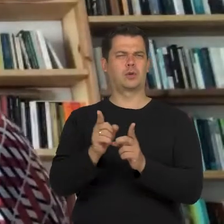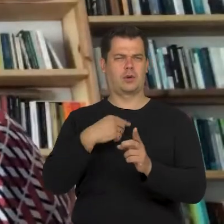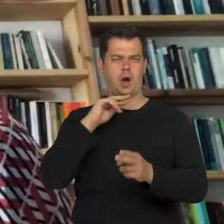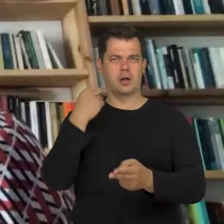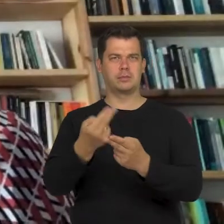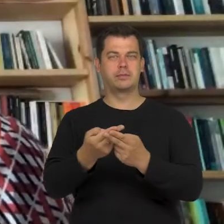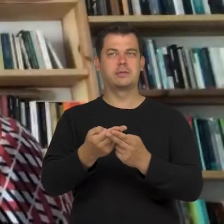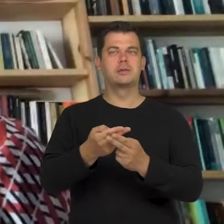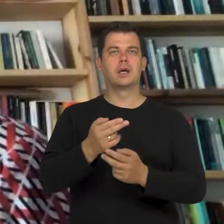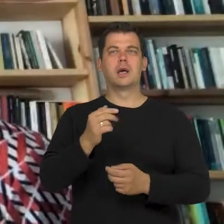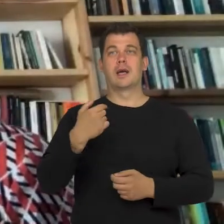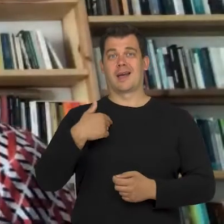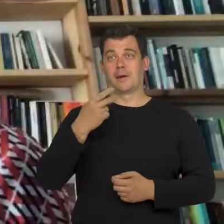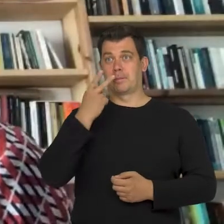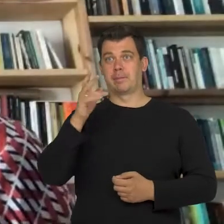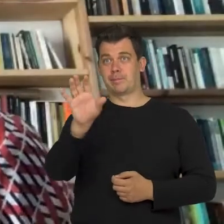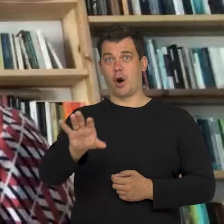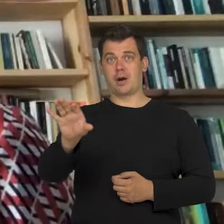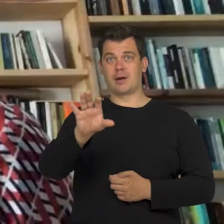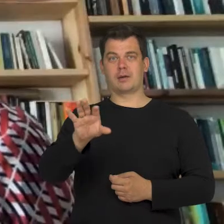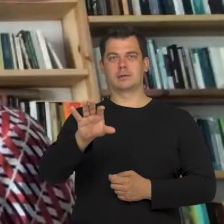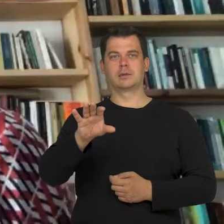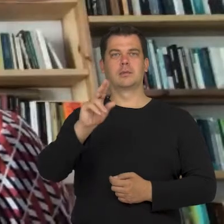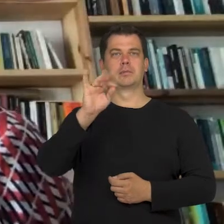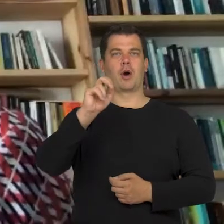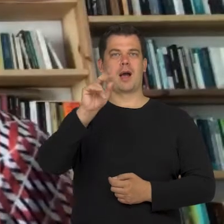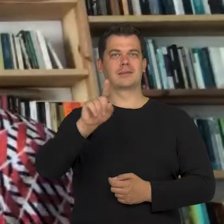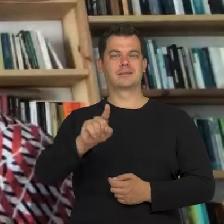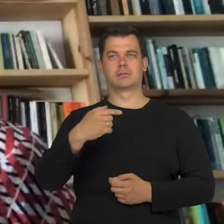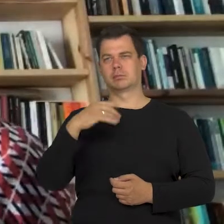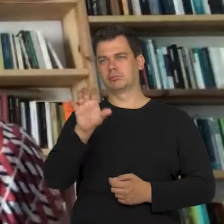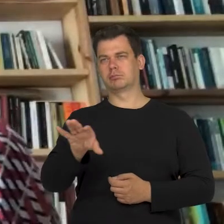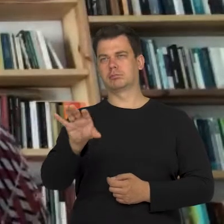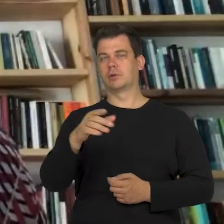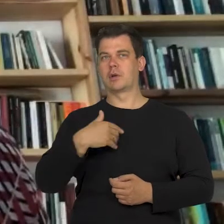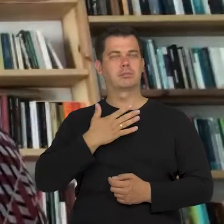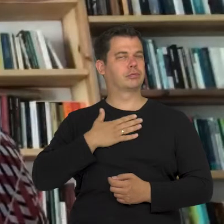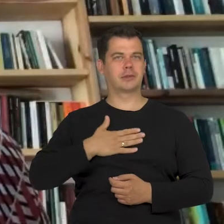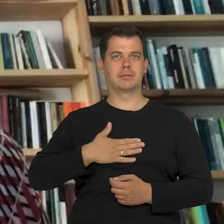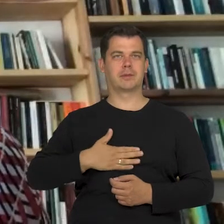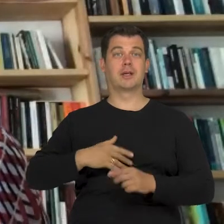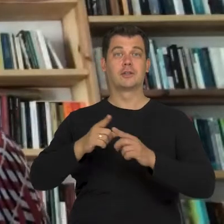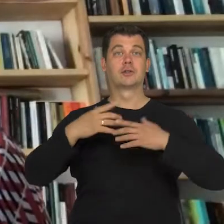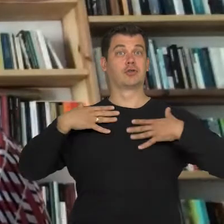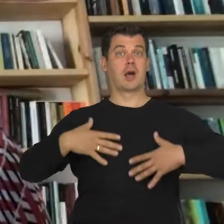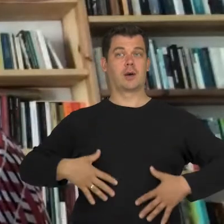When I saw the performance I was staring with pleasure And I think that those bodies are extremely beautiful.